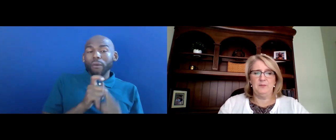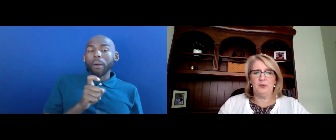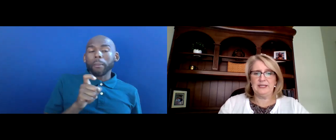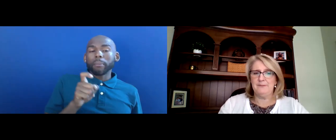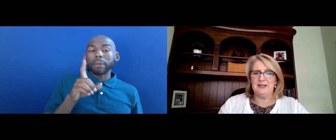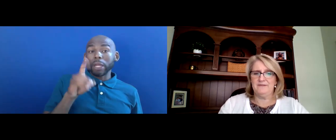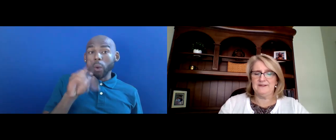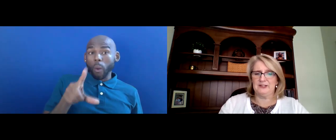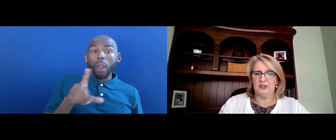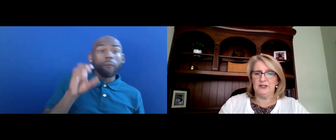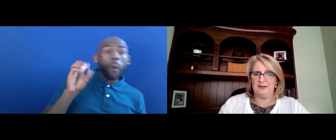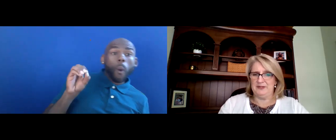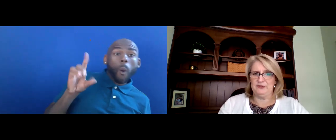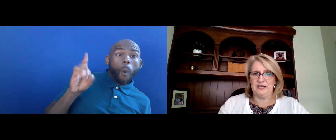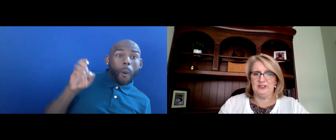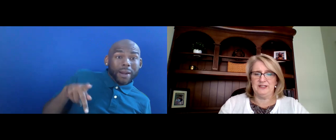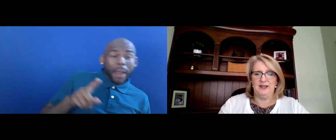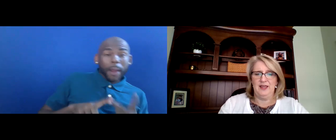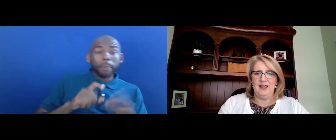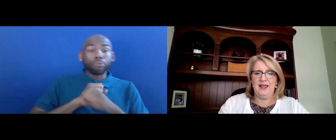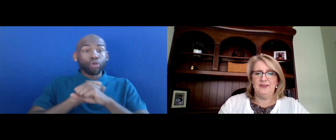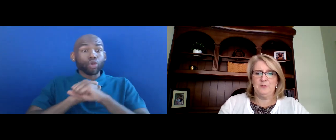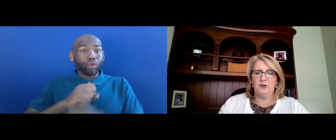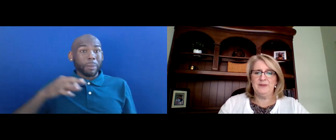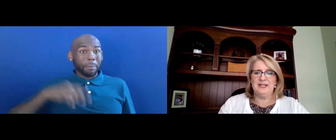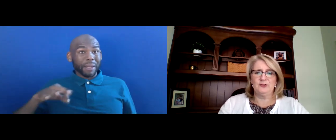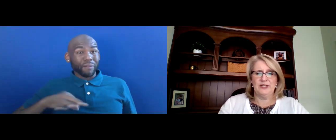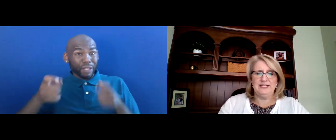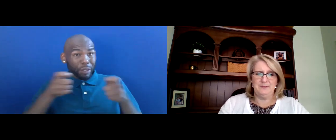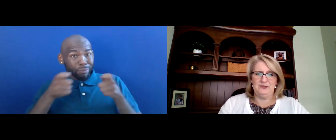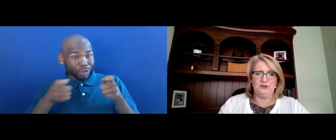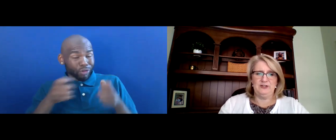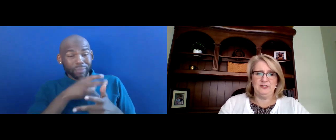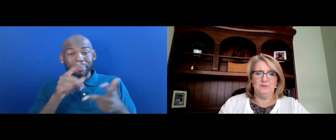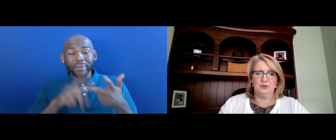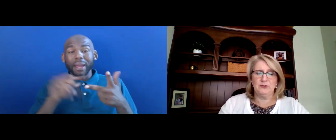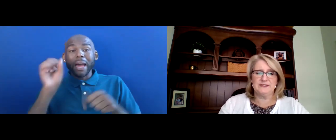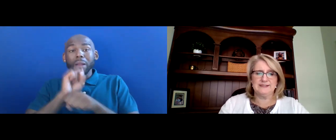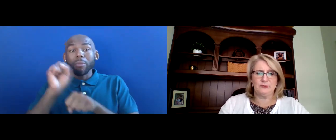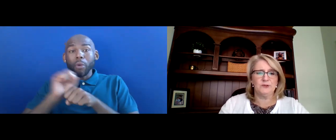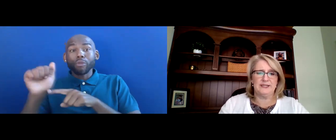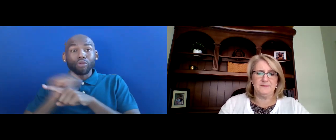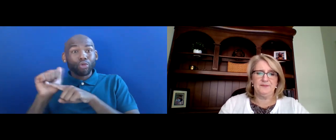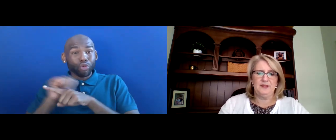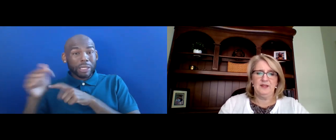THE EMPLOYEE BENEFIT SECURITY ADMINISTRATION AND THE EMPLOYMENT AND TRAINING ADMINISTRATION PRODUCE THIS TOOLKIT.